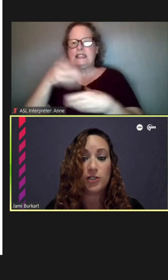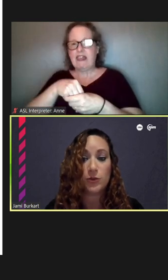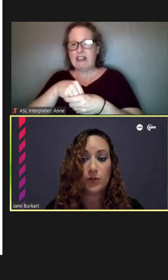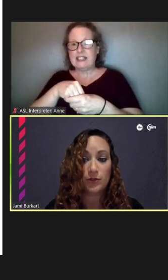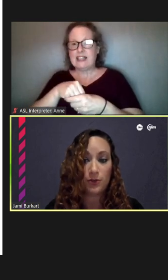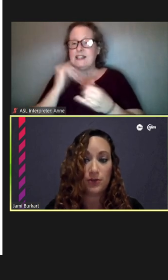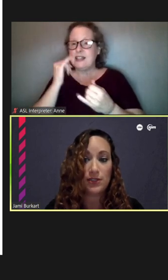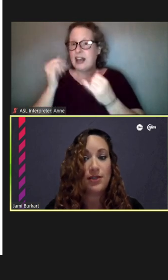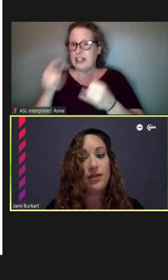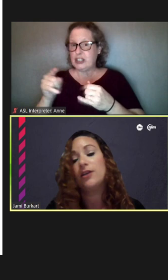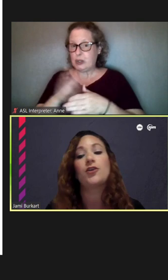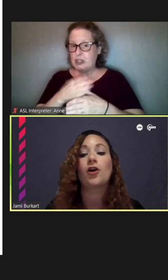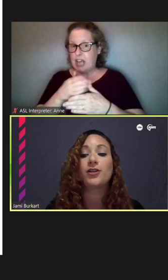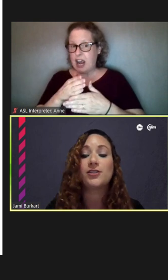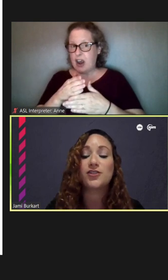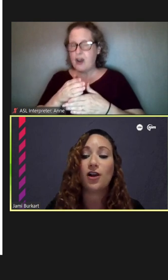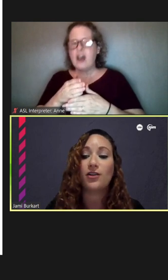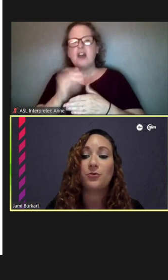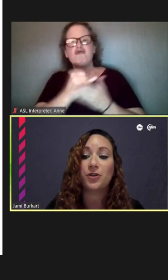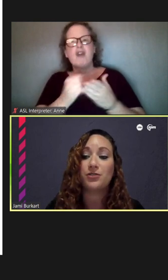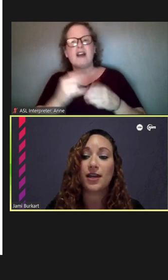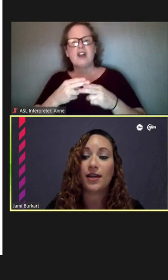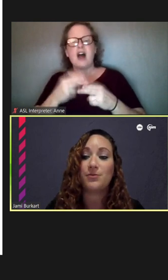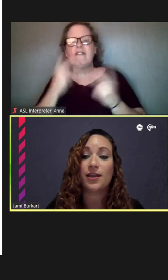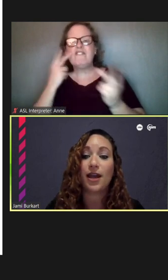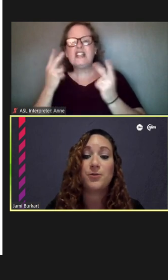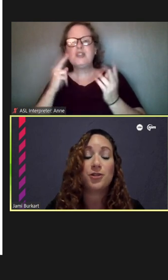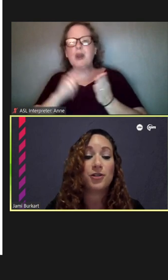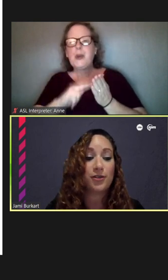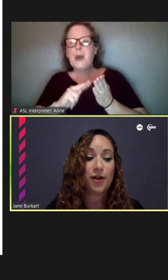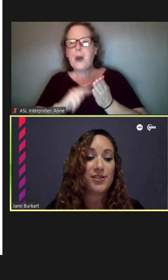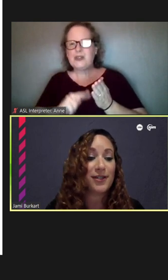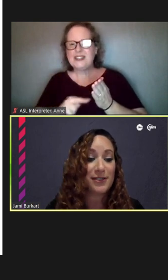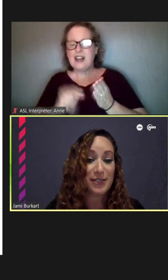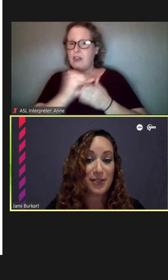visual notes. The artists draw in real time to capture your thoughts and ideas.